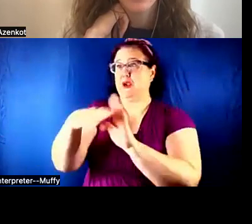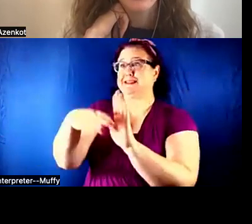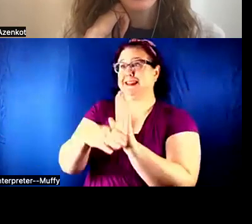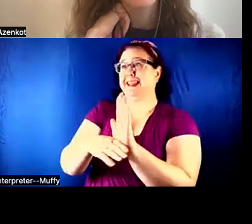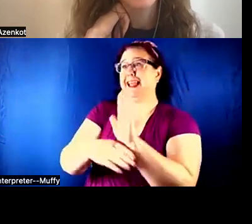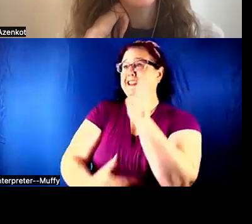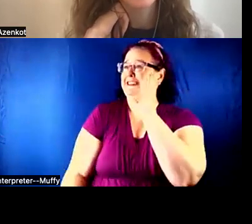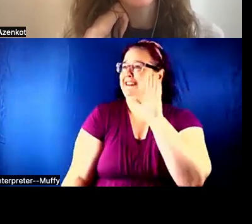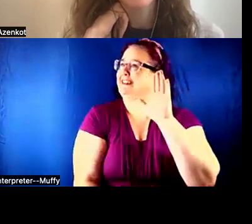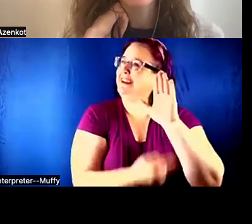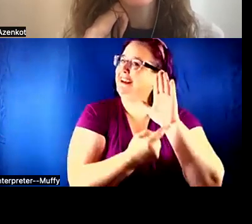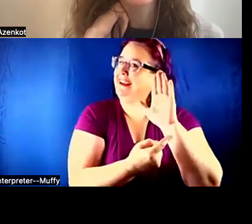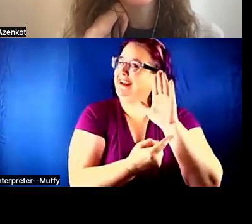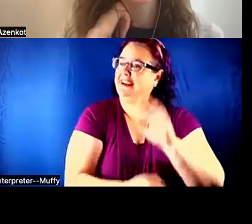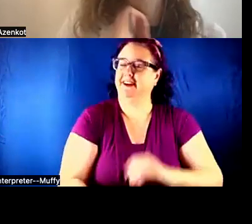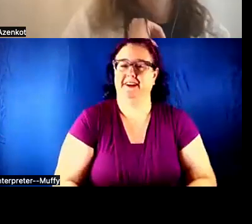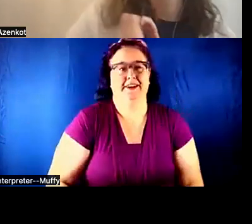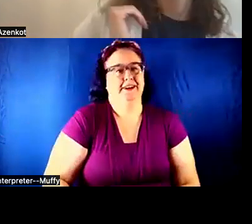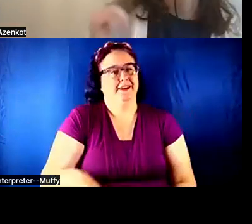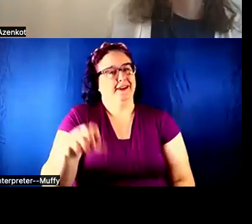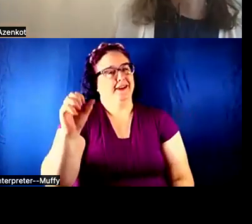Shiri: We have to get people on the list serve, though. That is the trick, right?